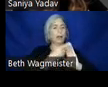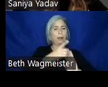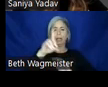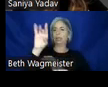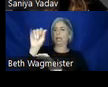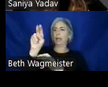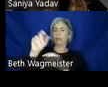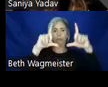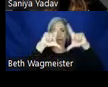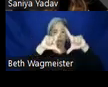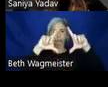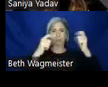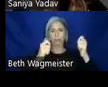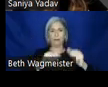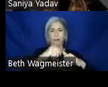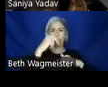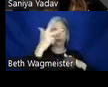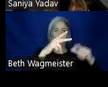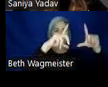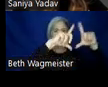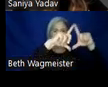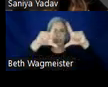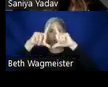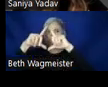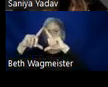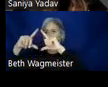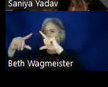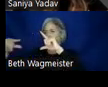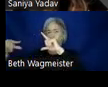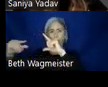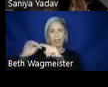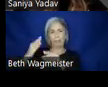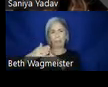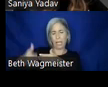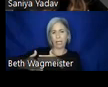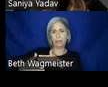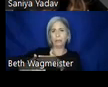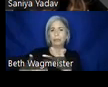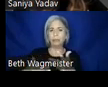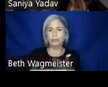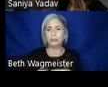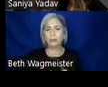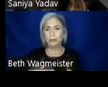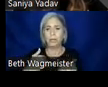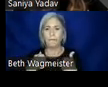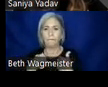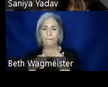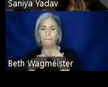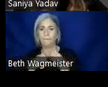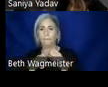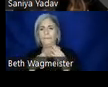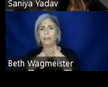was a third diamond tapering toward the end because of the phases -- is my screen not showing.